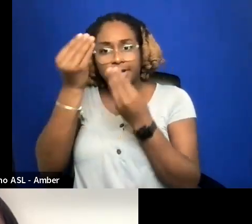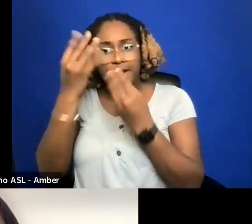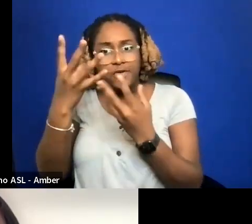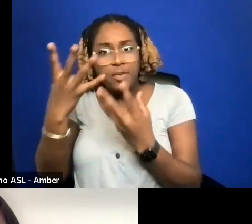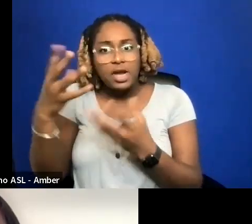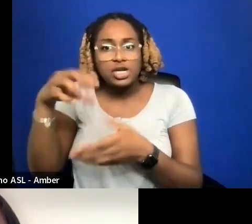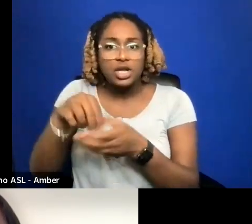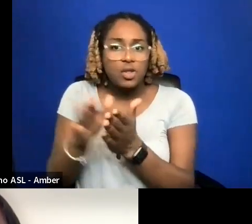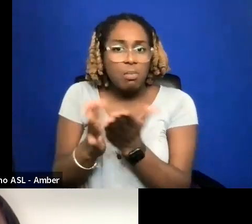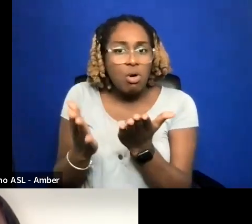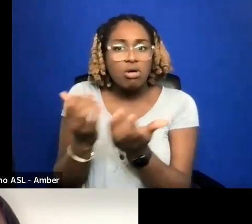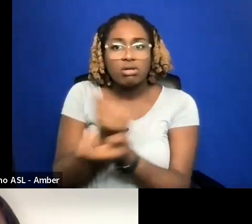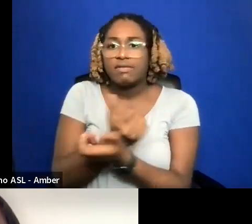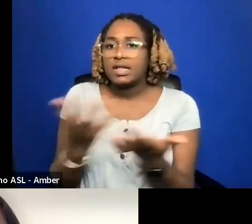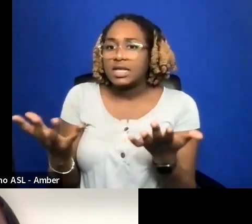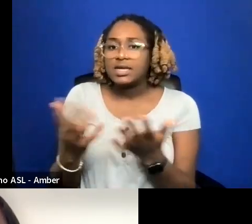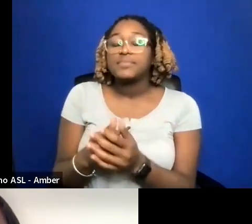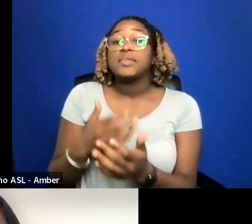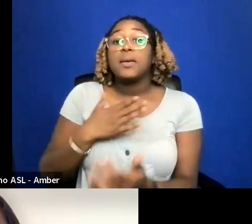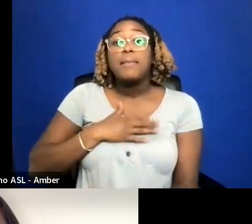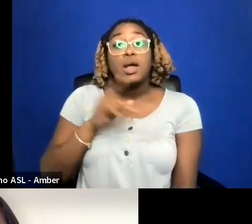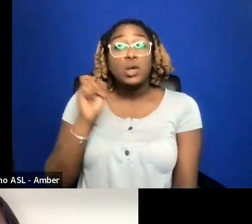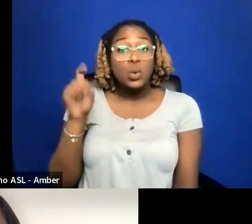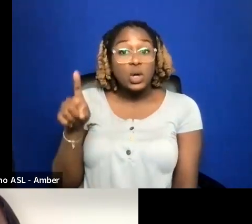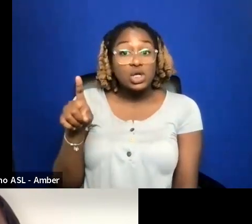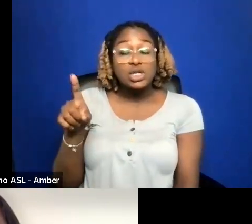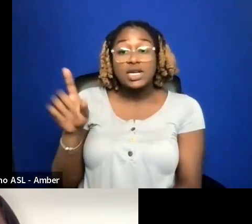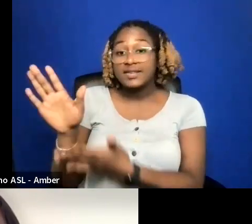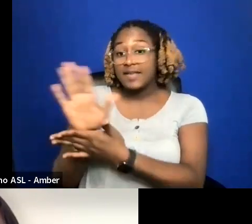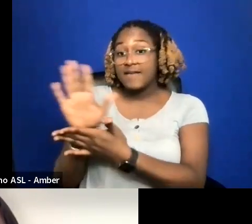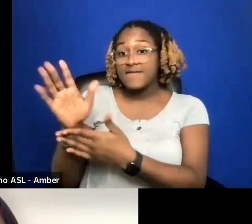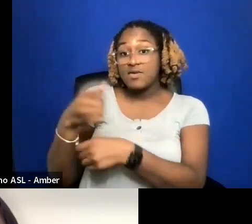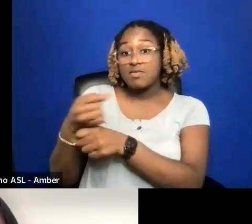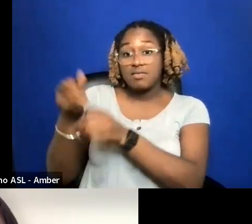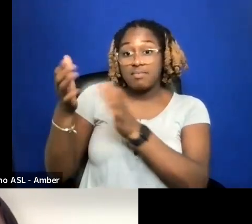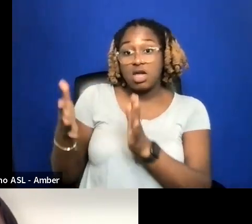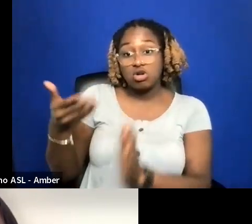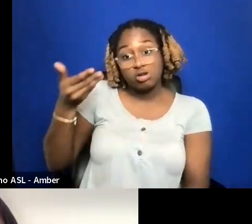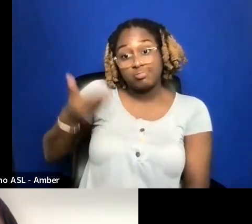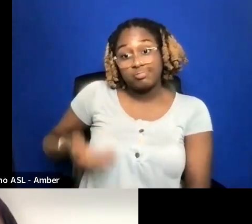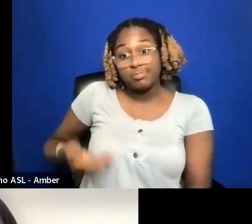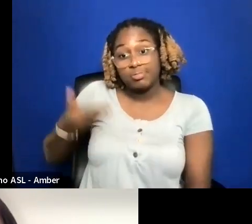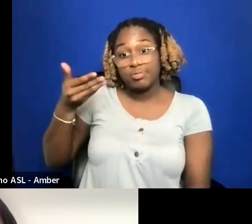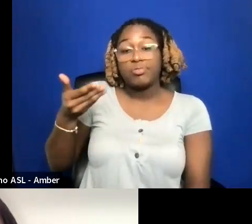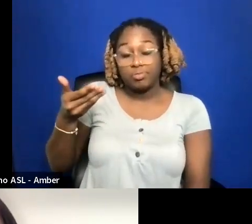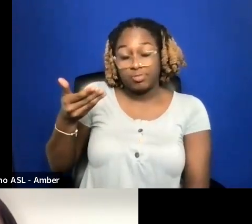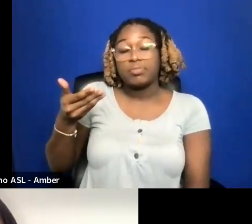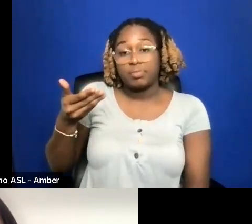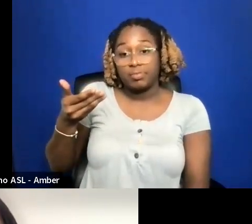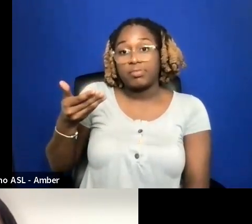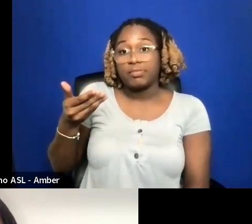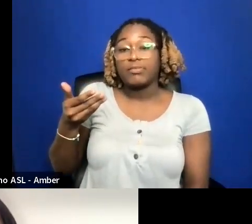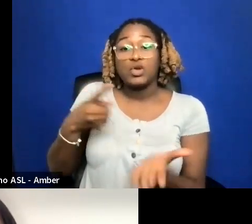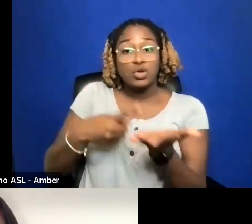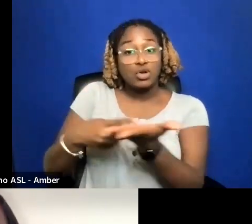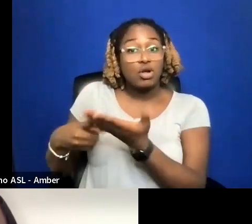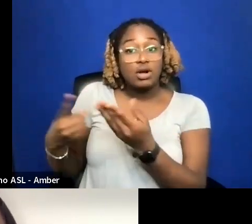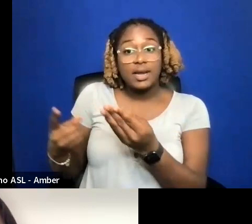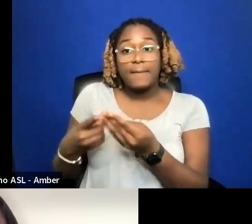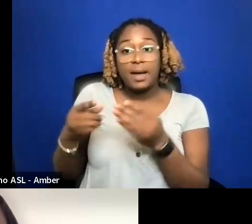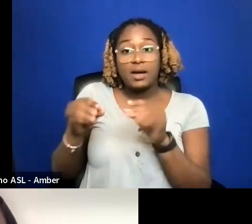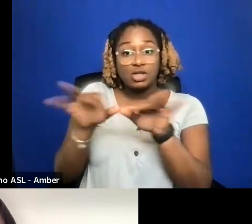SO THE QUESTION IS AS A FILMMAKER , YOU STALK ABOUT DISTRIBUTION.